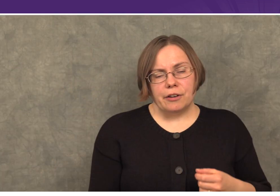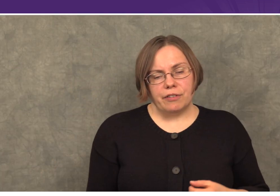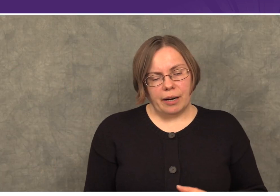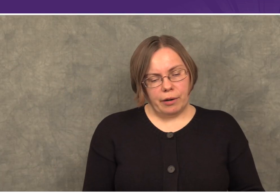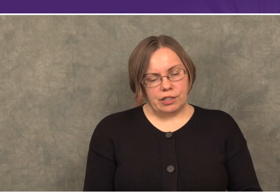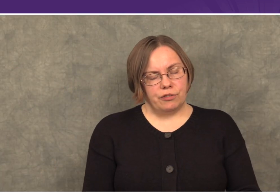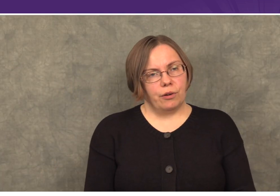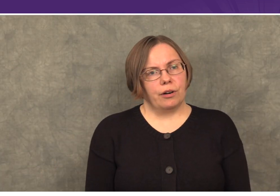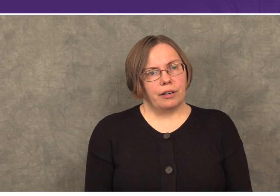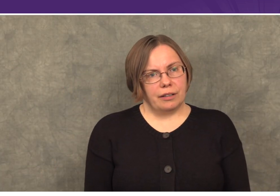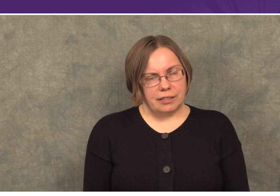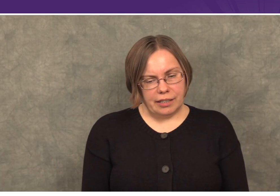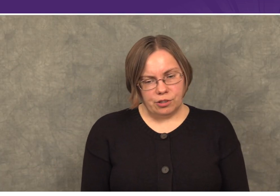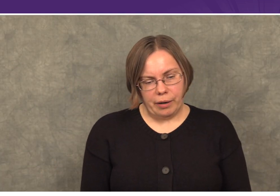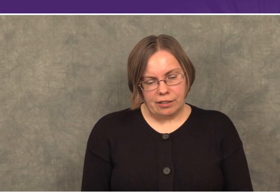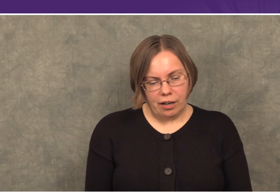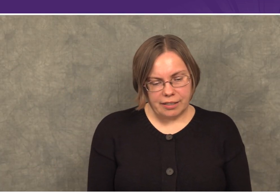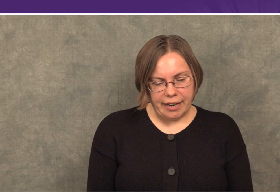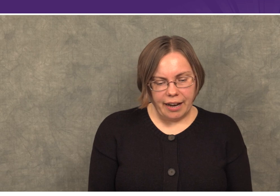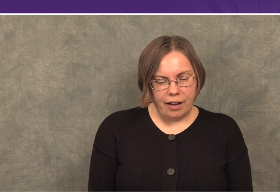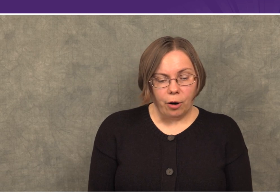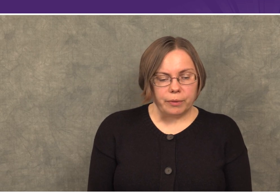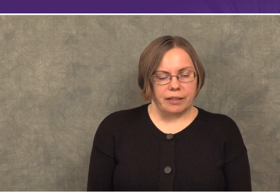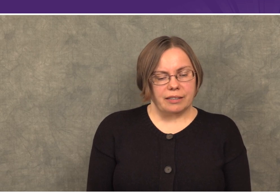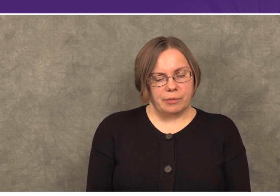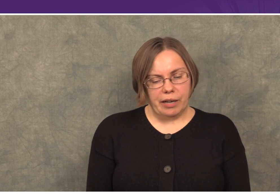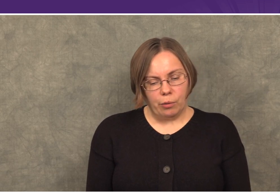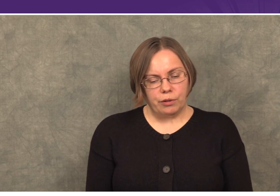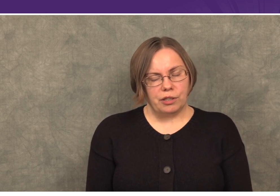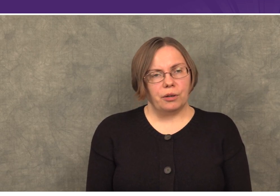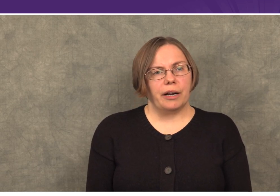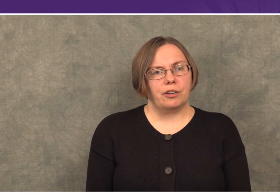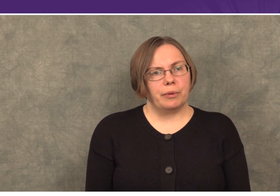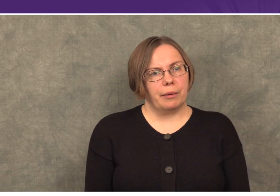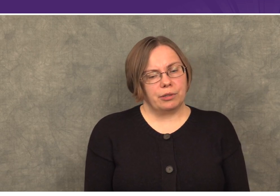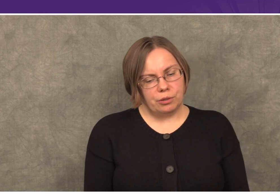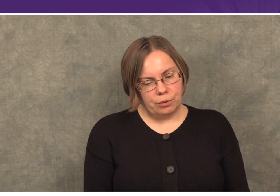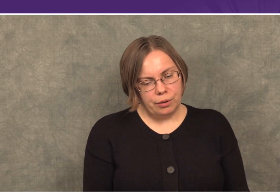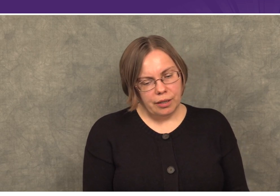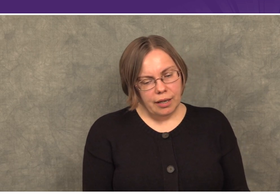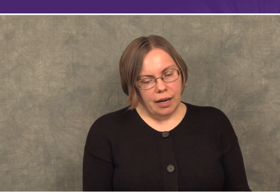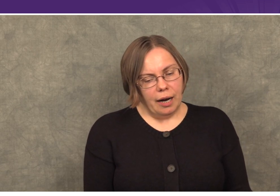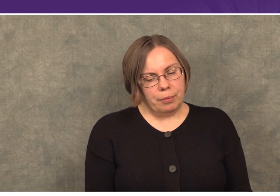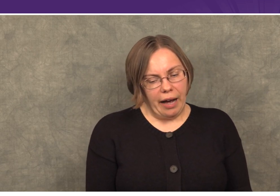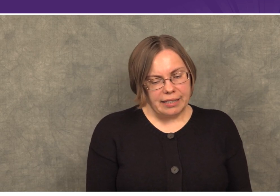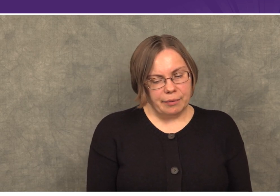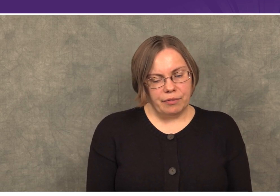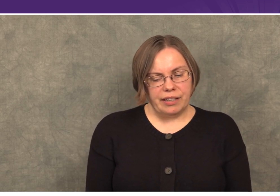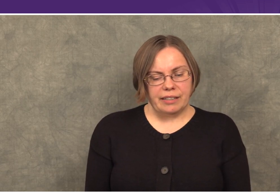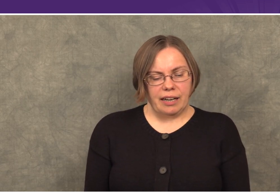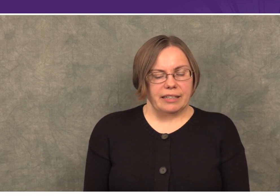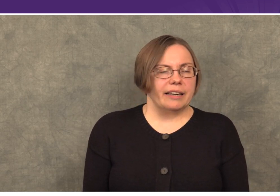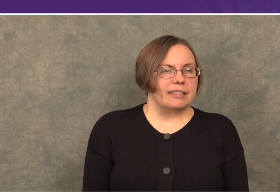Thank you very much for listening to my talk today. I hope that this has been helpful to you and that you will be able to apply some of these ideas